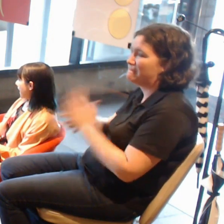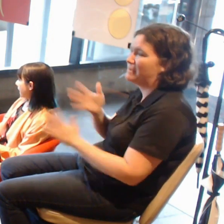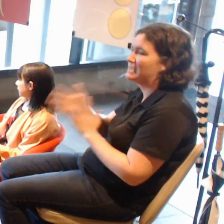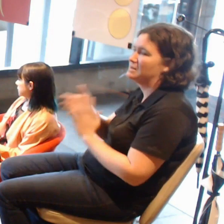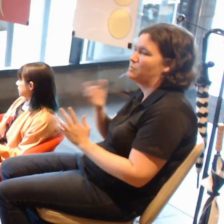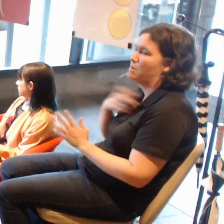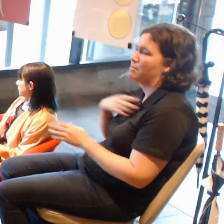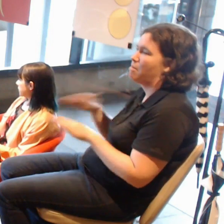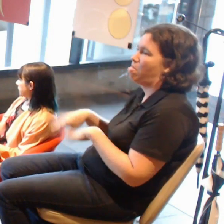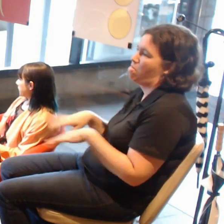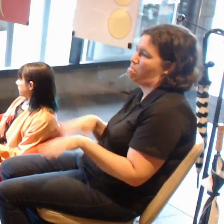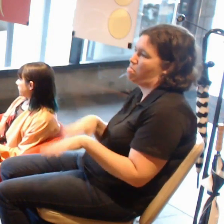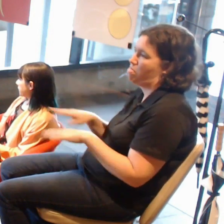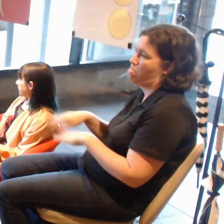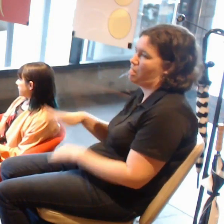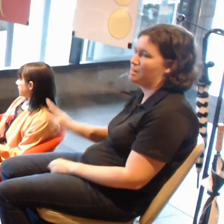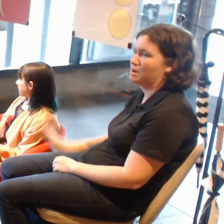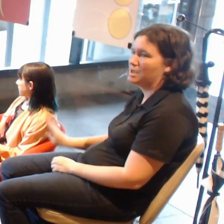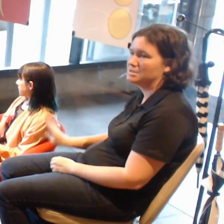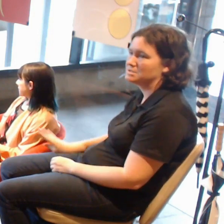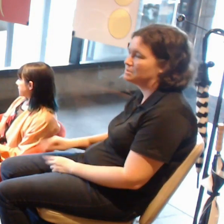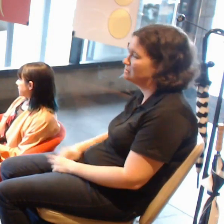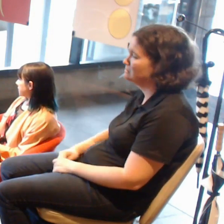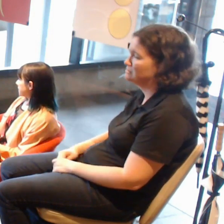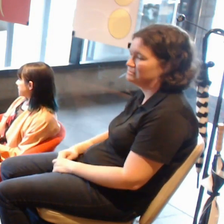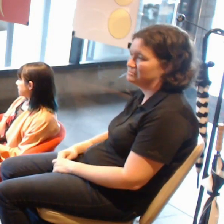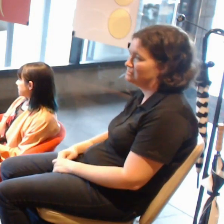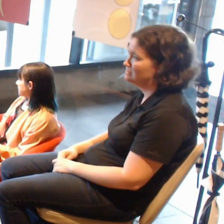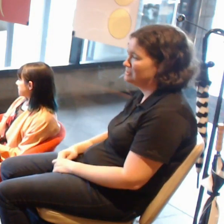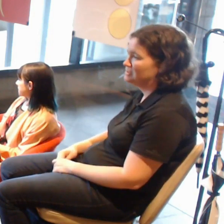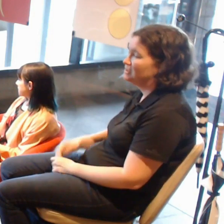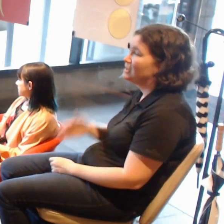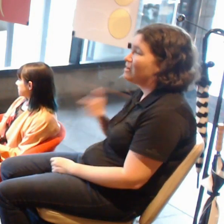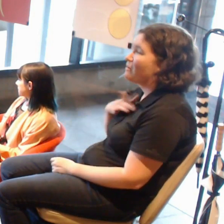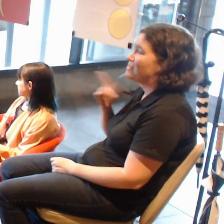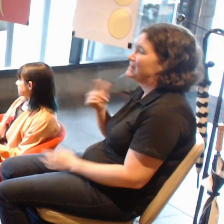I want this to enhance our lives. And I think there is a lot of opportunity for it to do that.